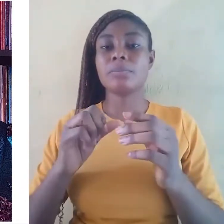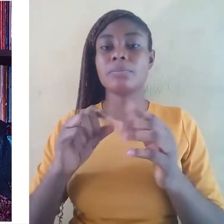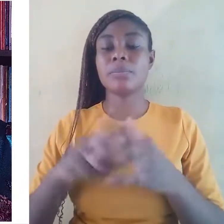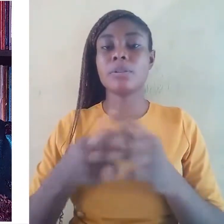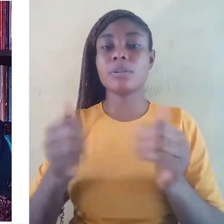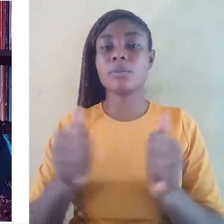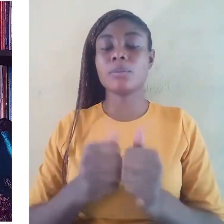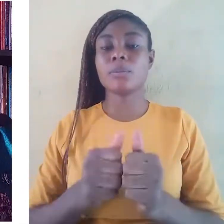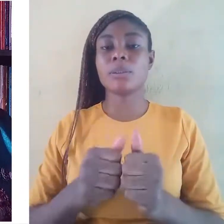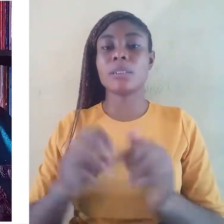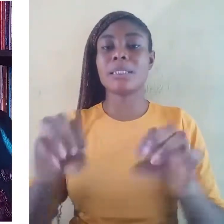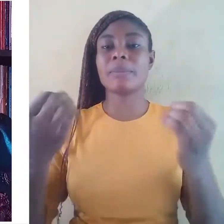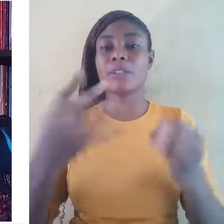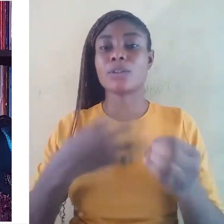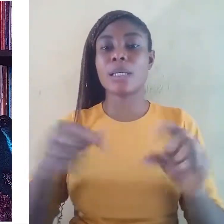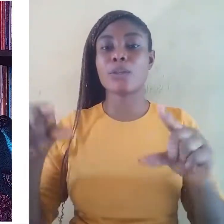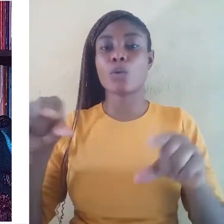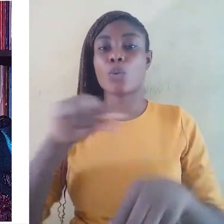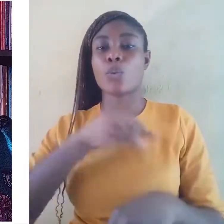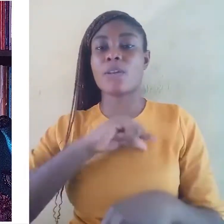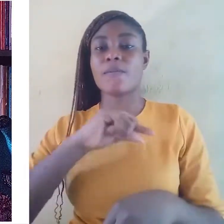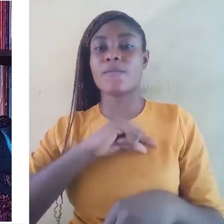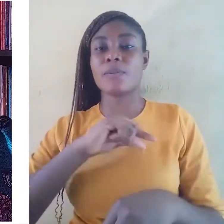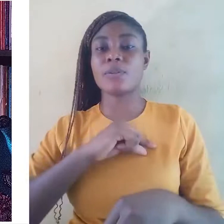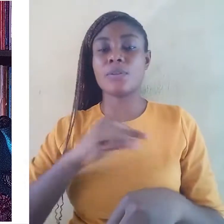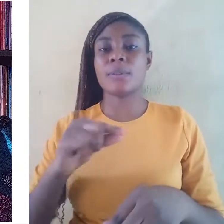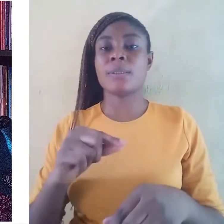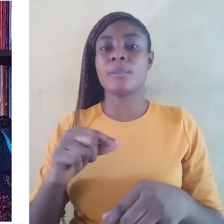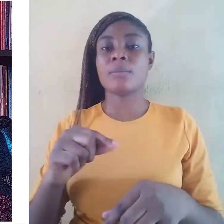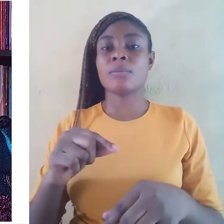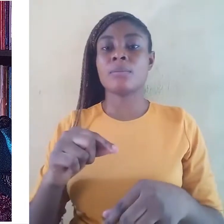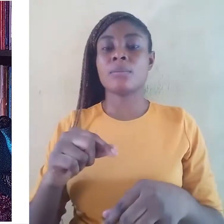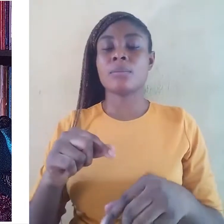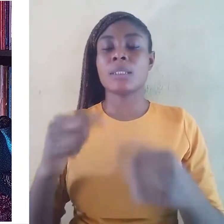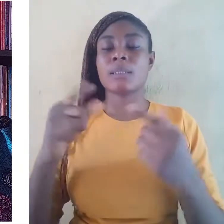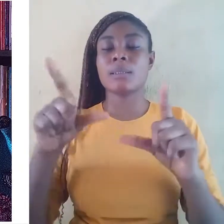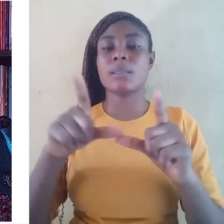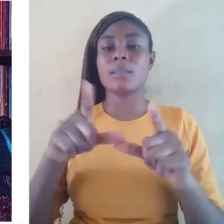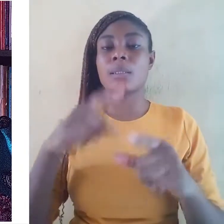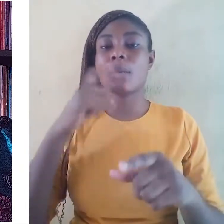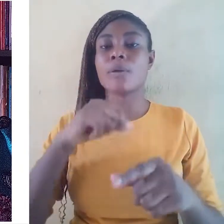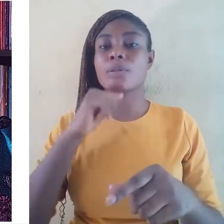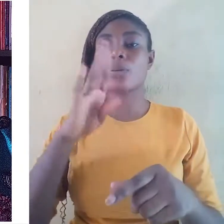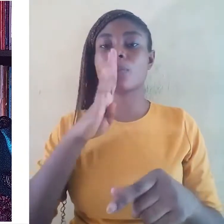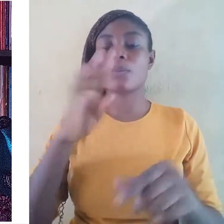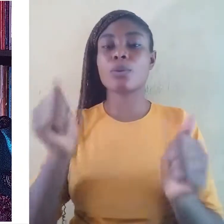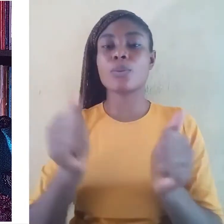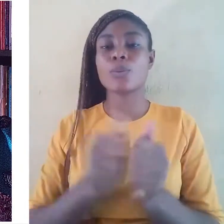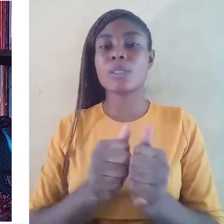The strategy should deal with not just corpus planning but also status planning.